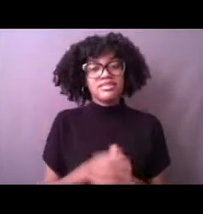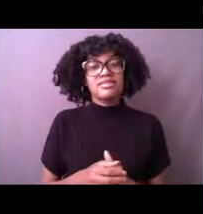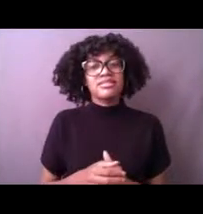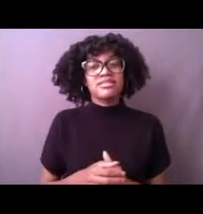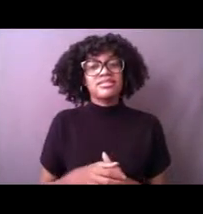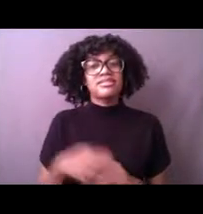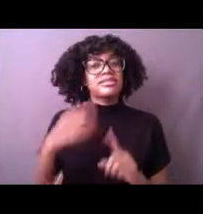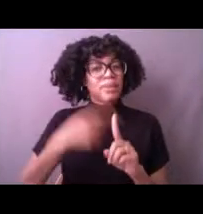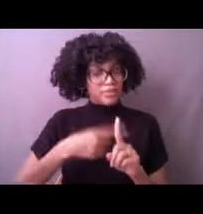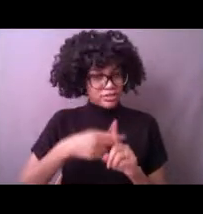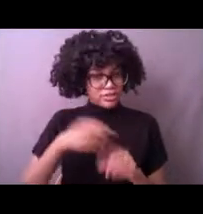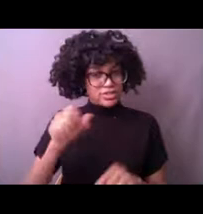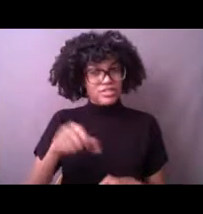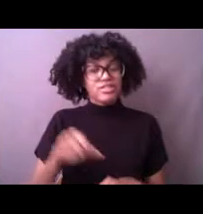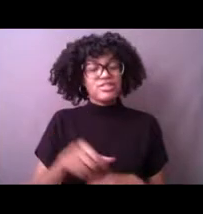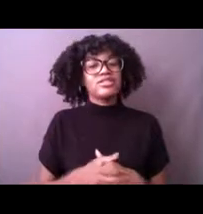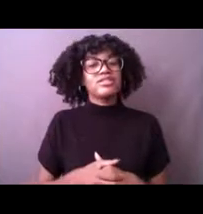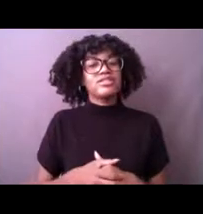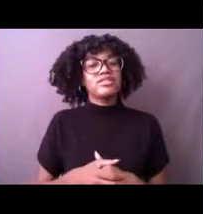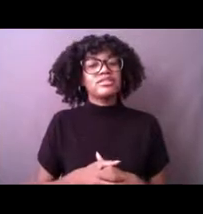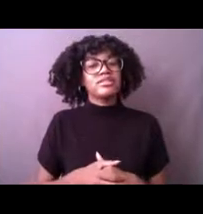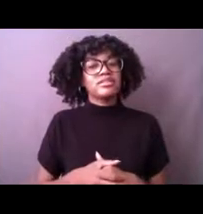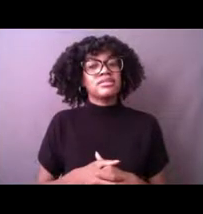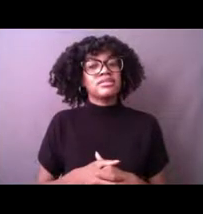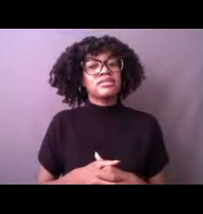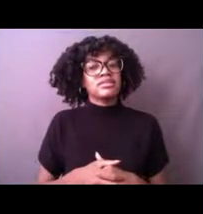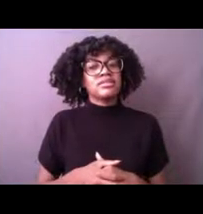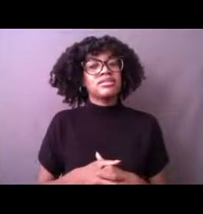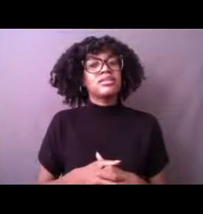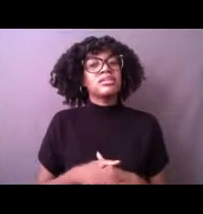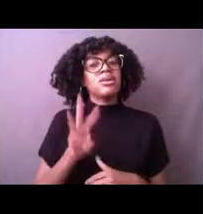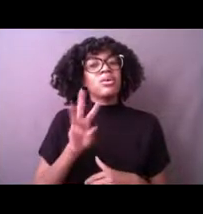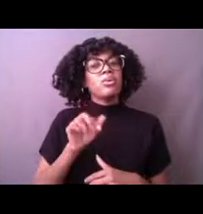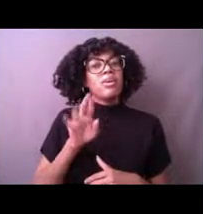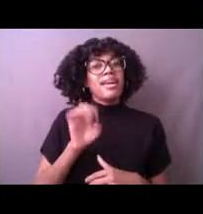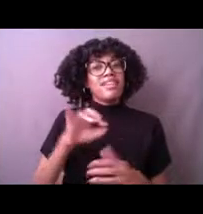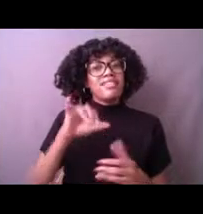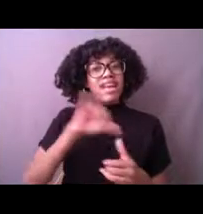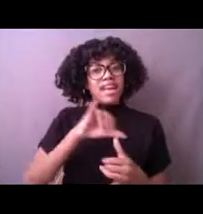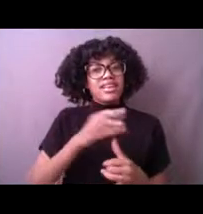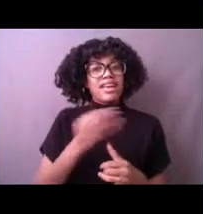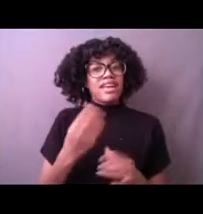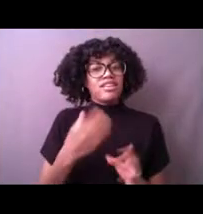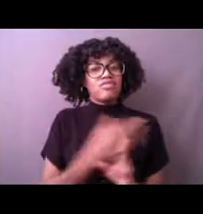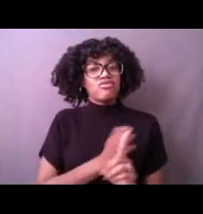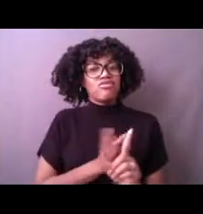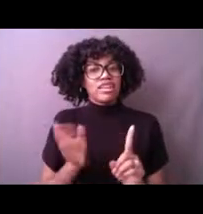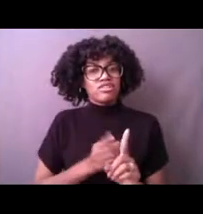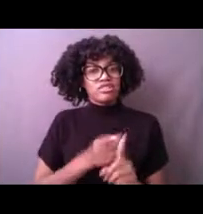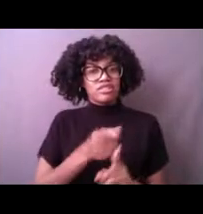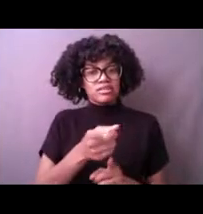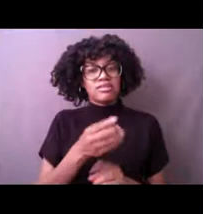This is where we also do our wave height and direction, and we also do water temperature on these stations.